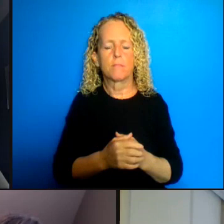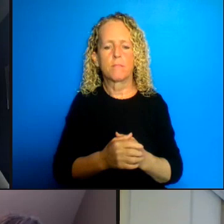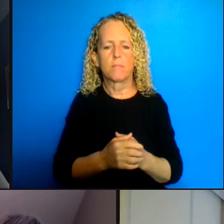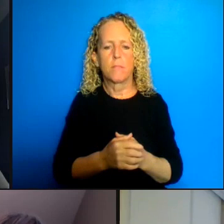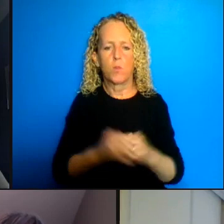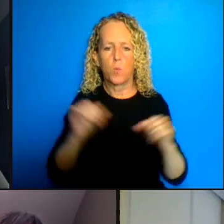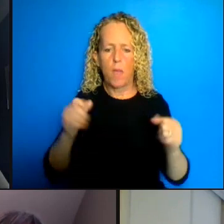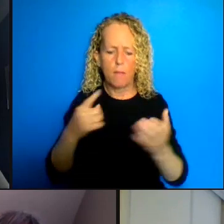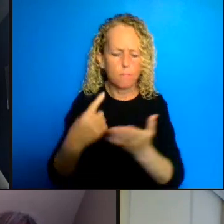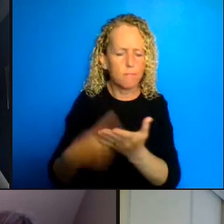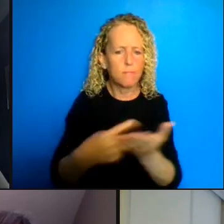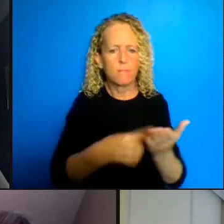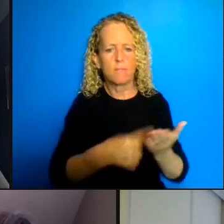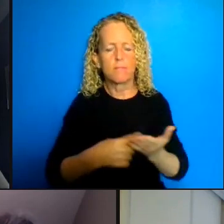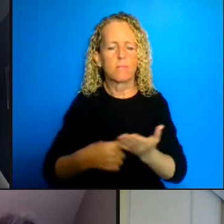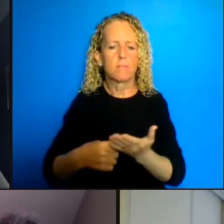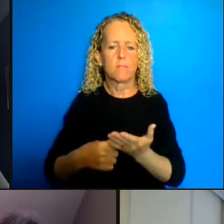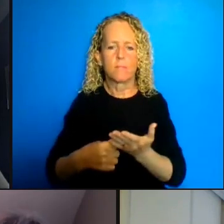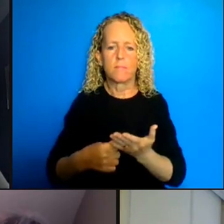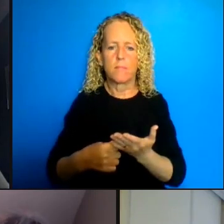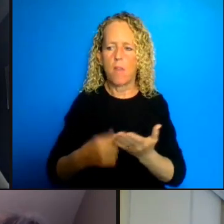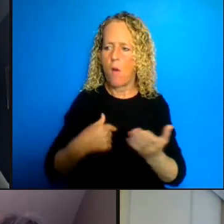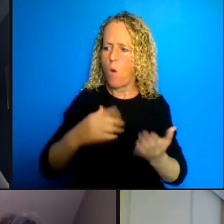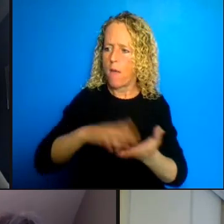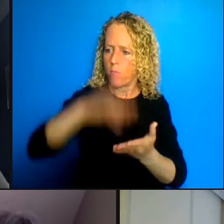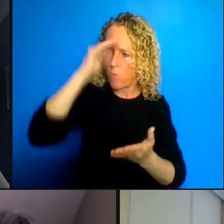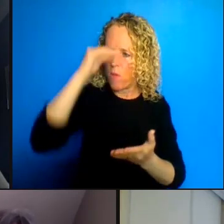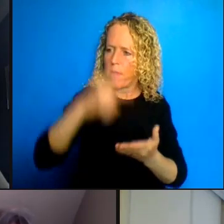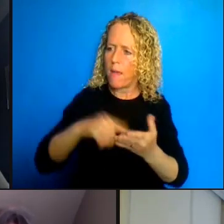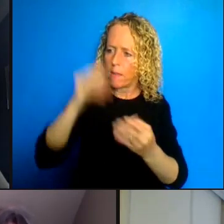inform neighbors and really it starts with good caring